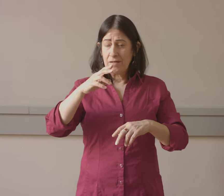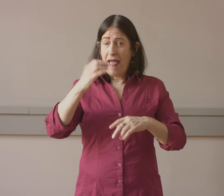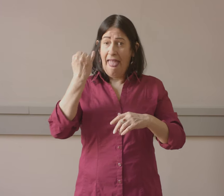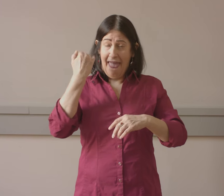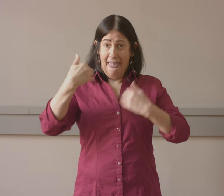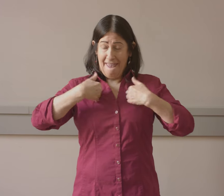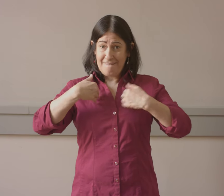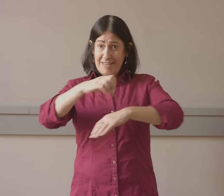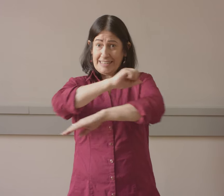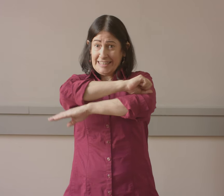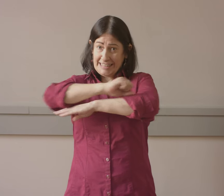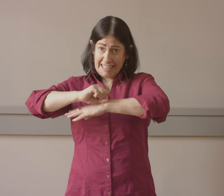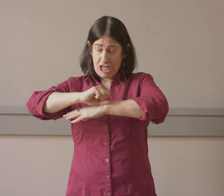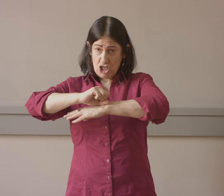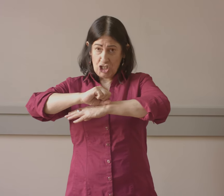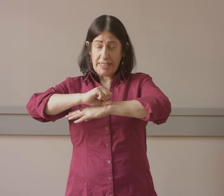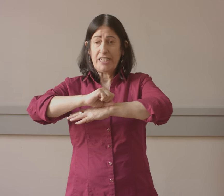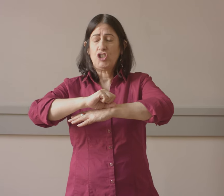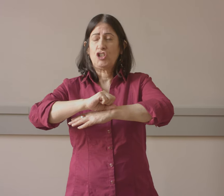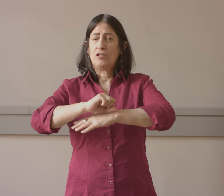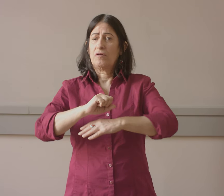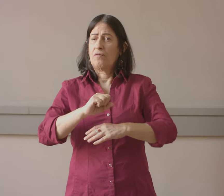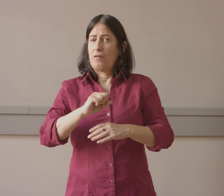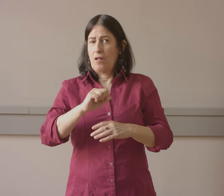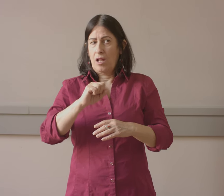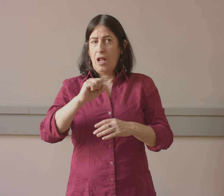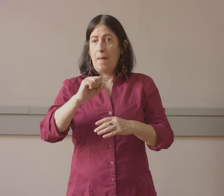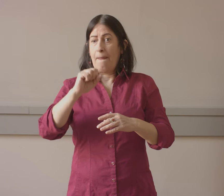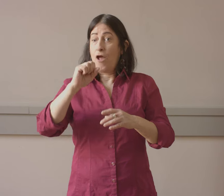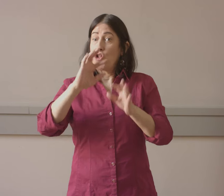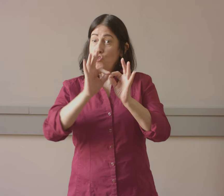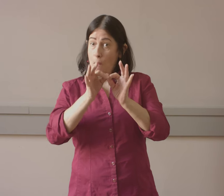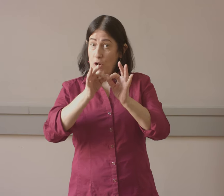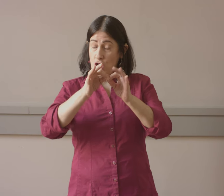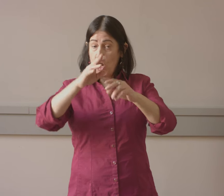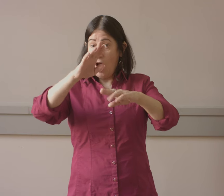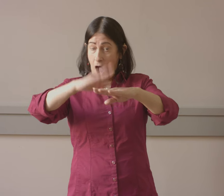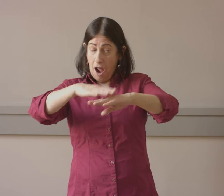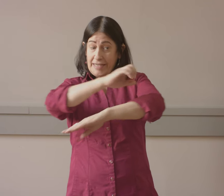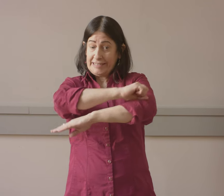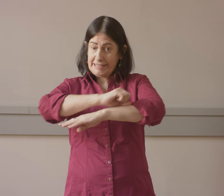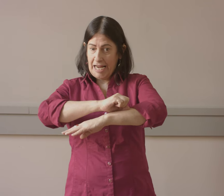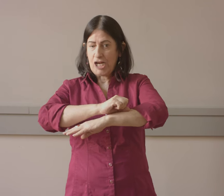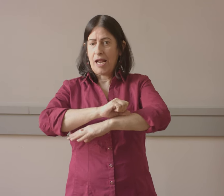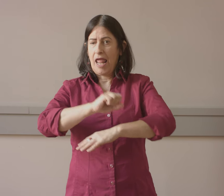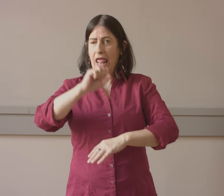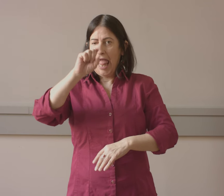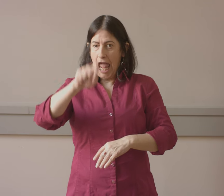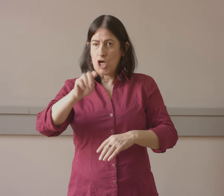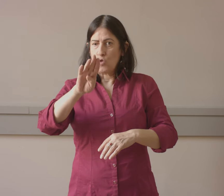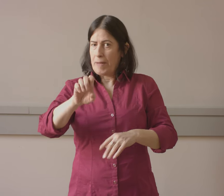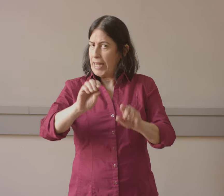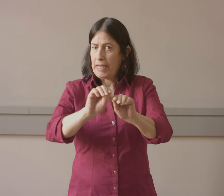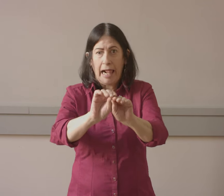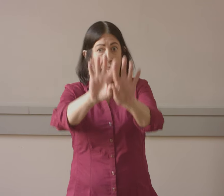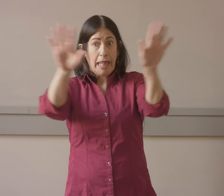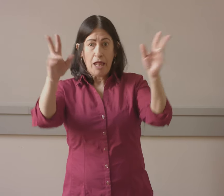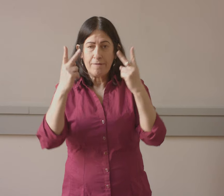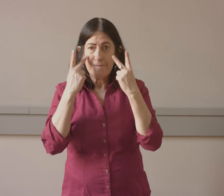if you have a stage with an interpreter on the stage, you need to make it very